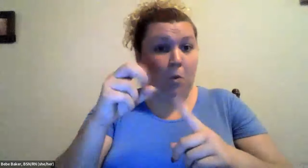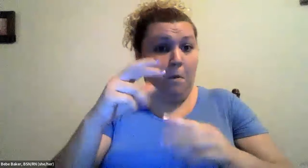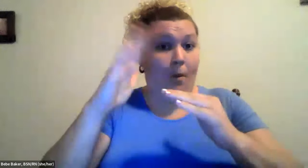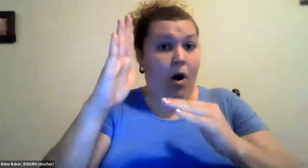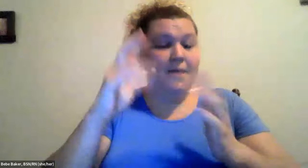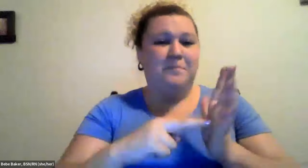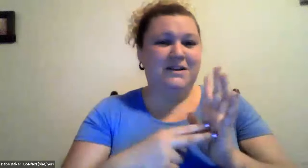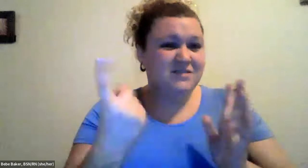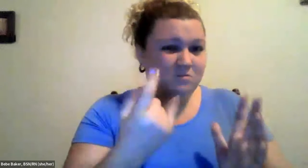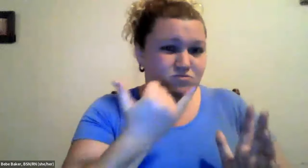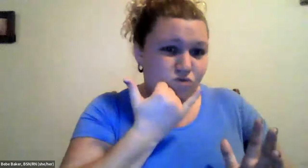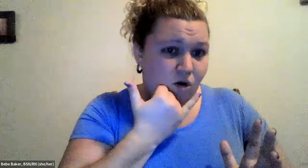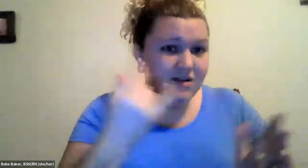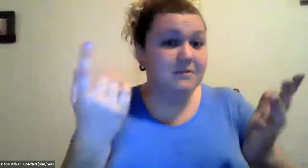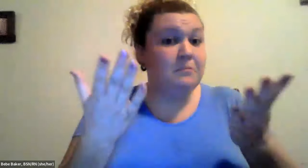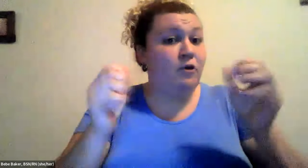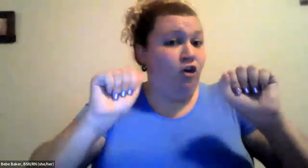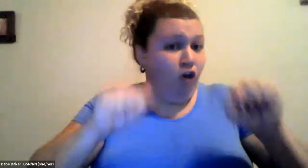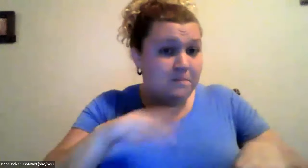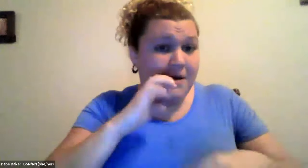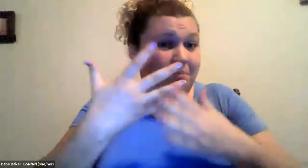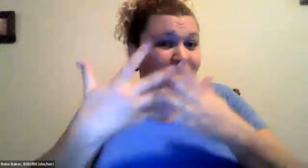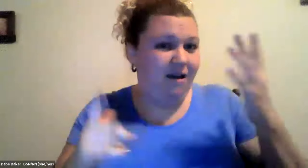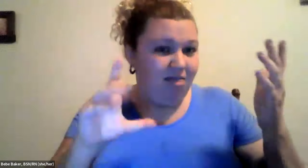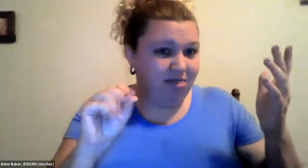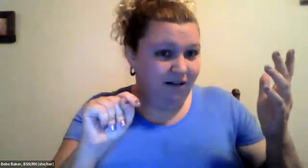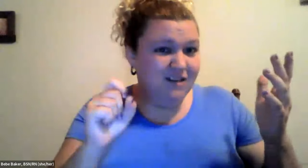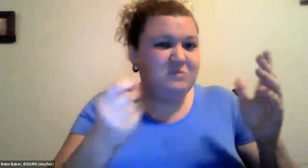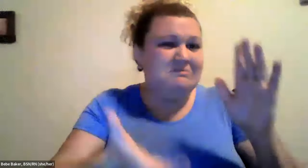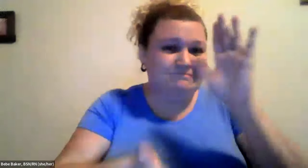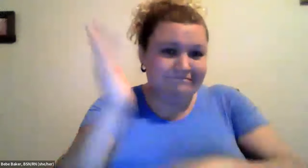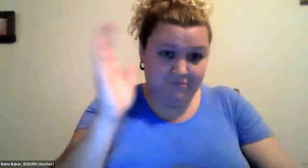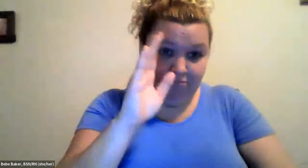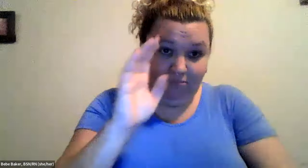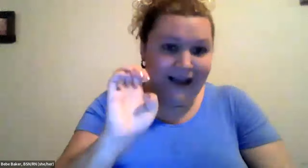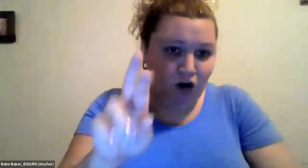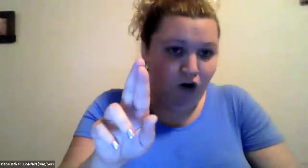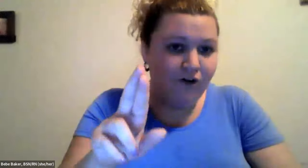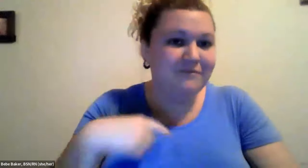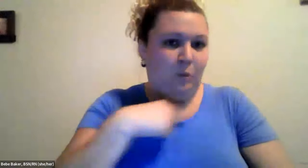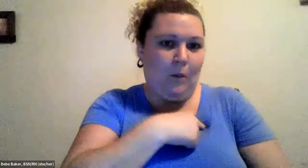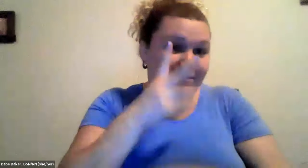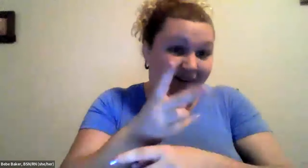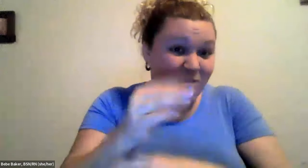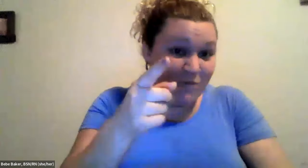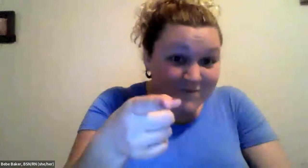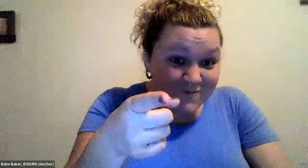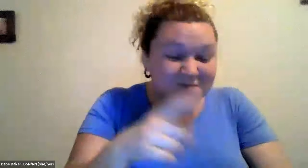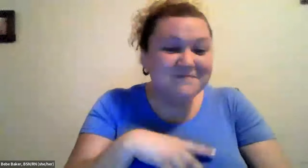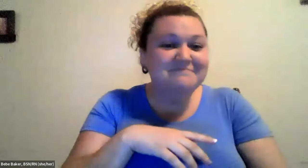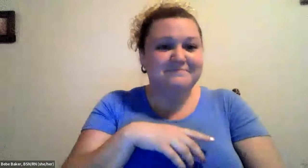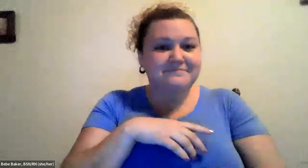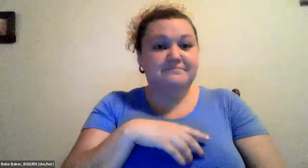Cristine Saunders: So if there's 30 points or more different between the two blood pressures on either arm there means there's something wrong, and it could be a clot and they'll send you to the er.